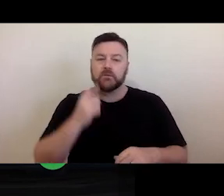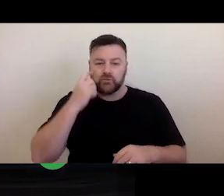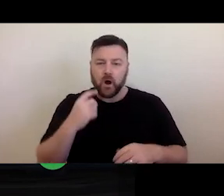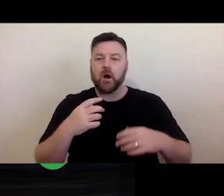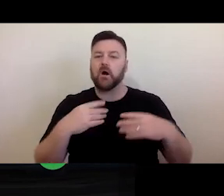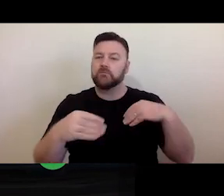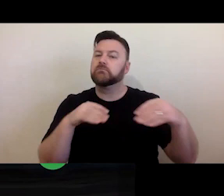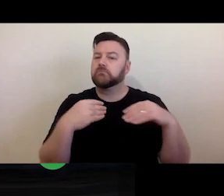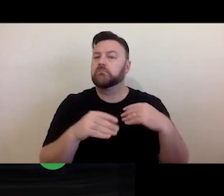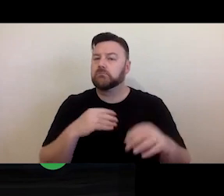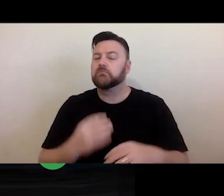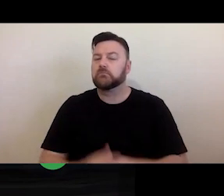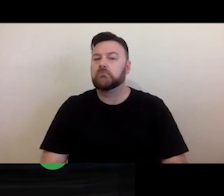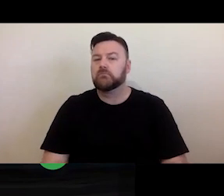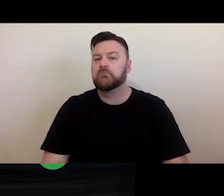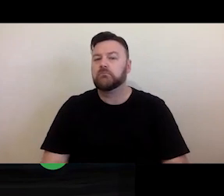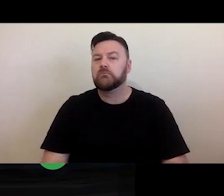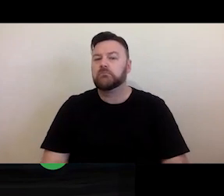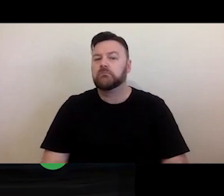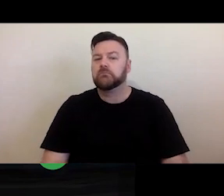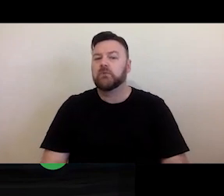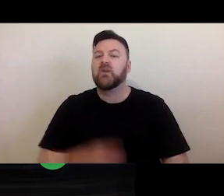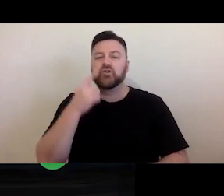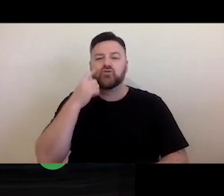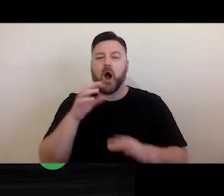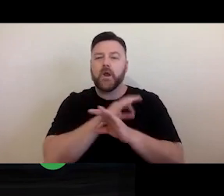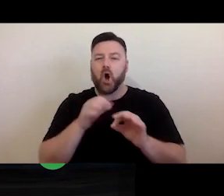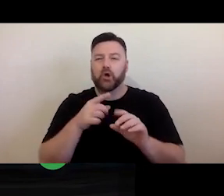licensing flexible. Try to avoid specifying specific types of